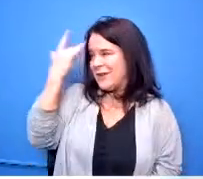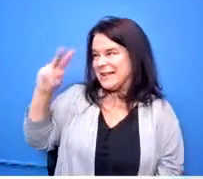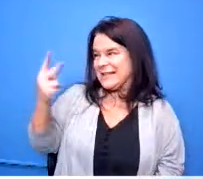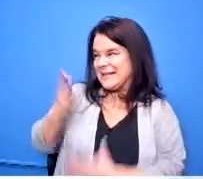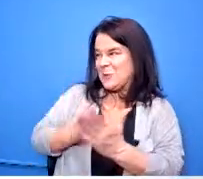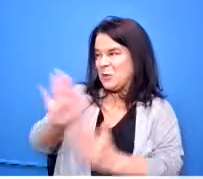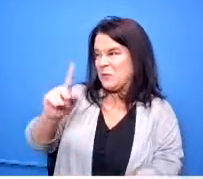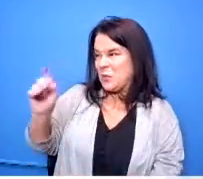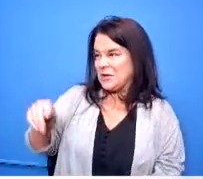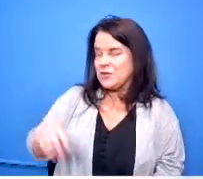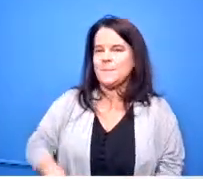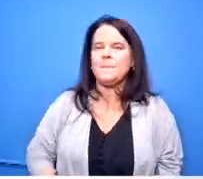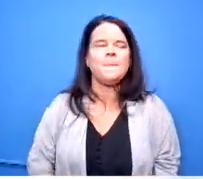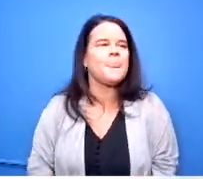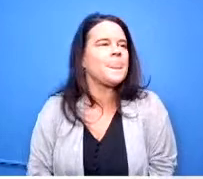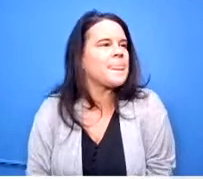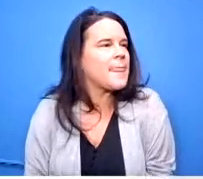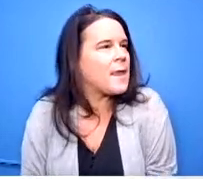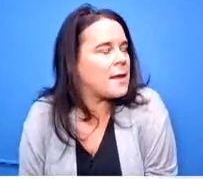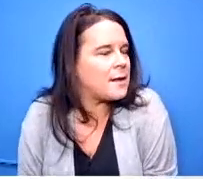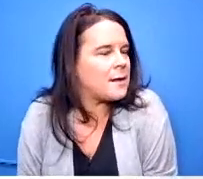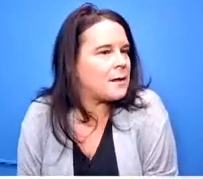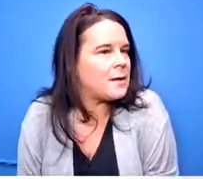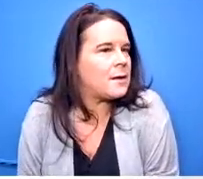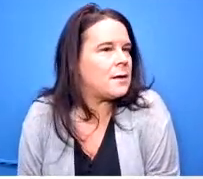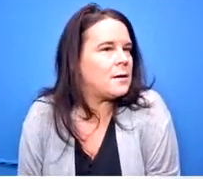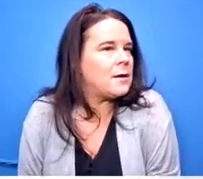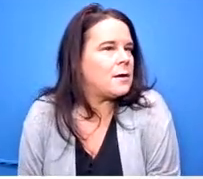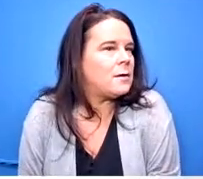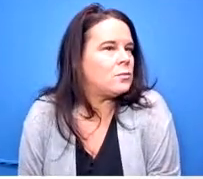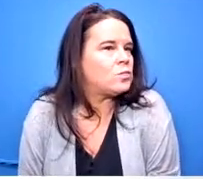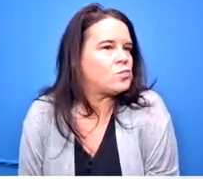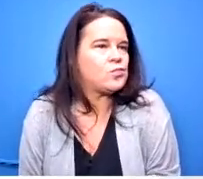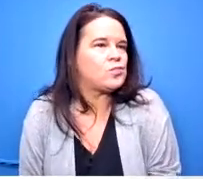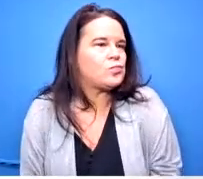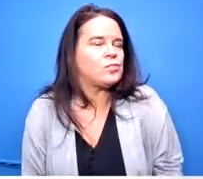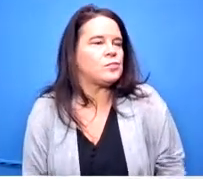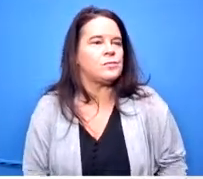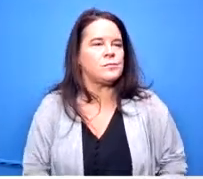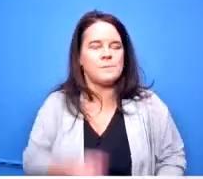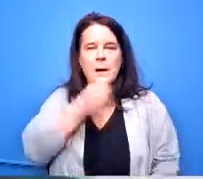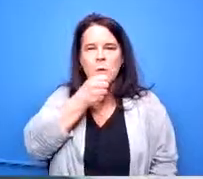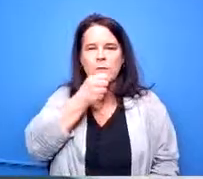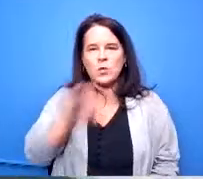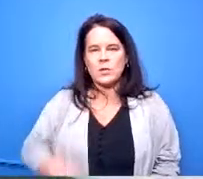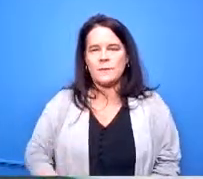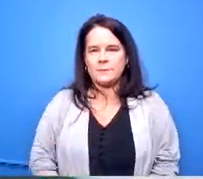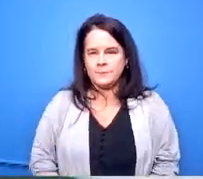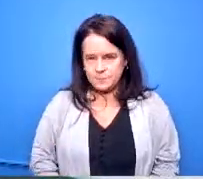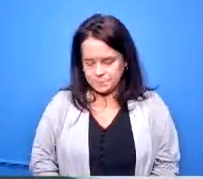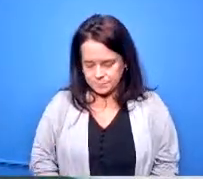licensure i asked about the student requesting the teacher and what the lag is between making their